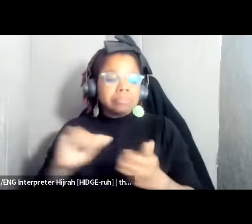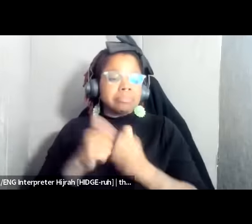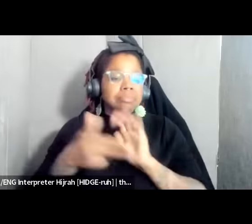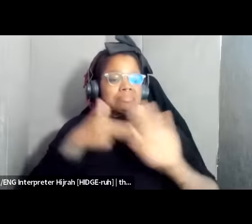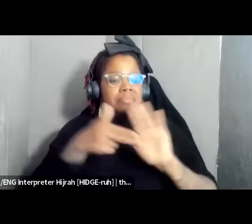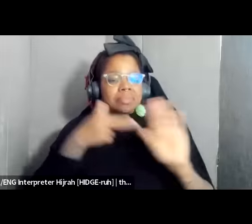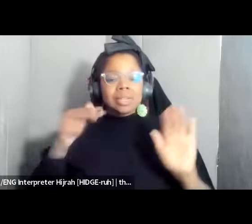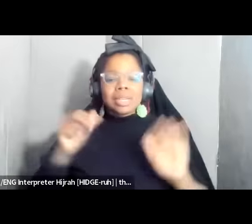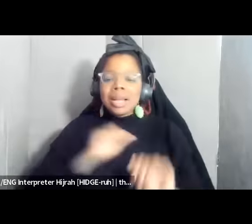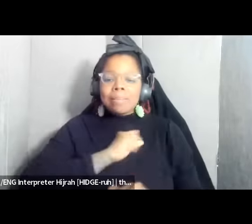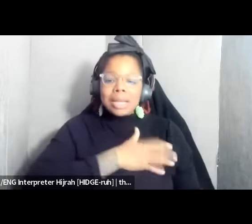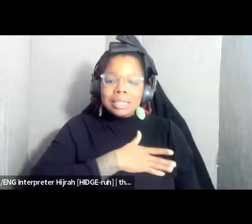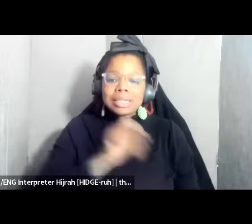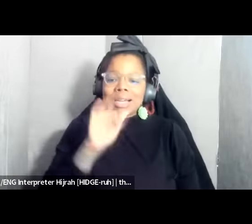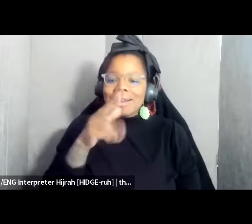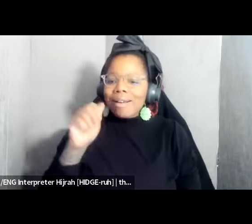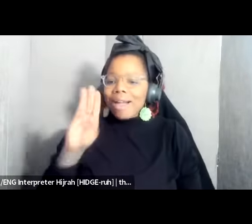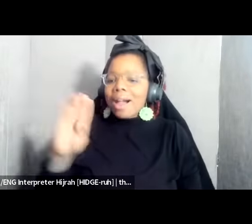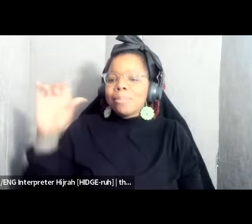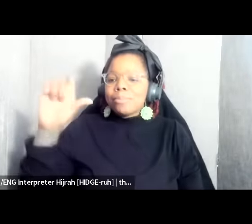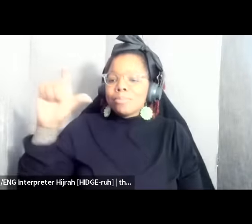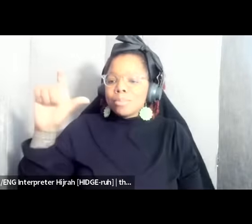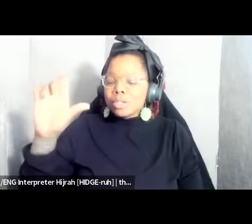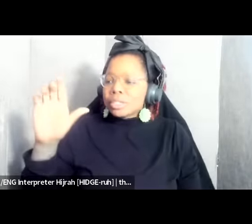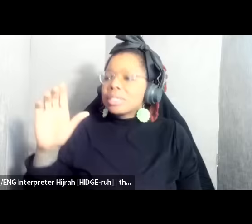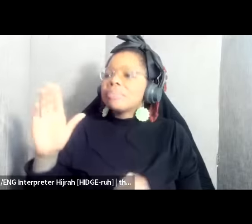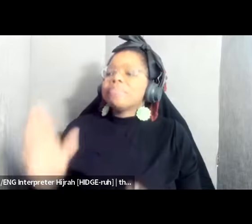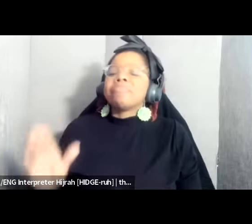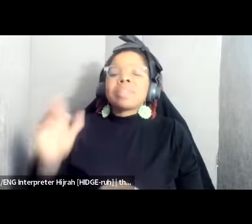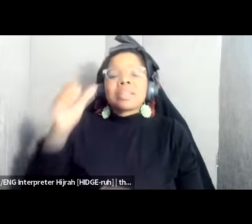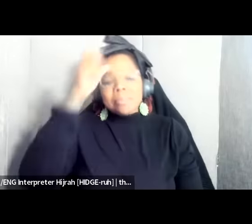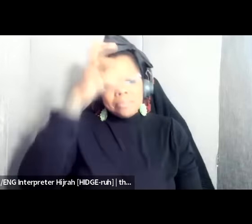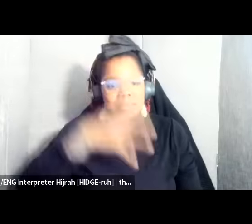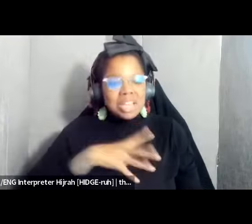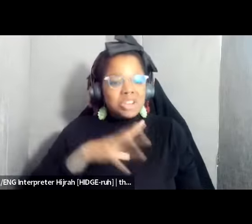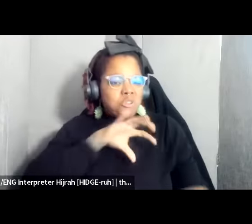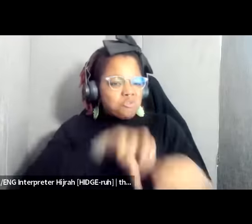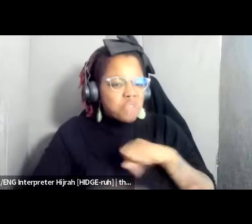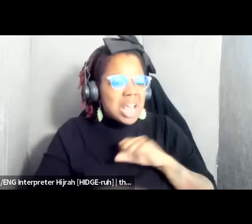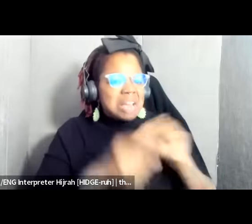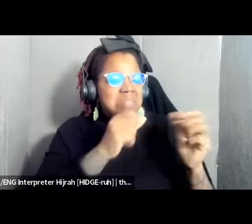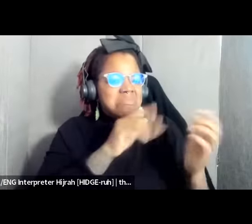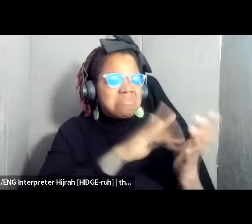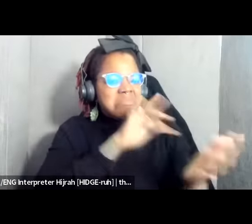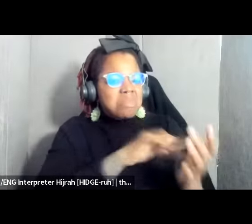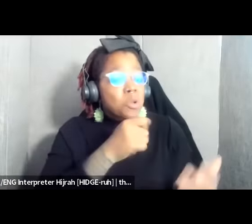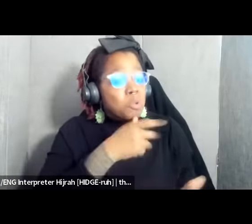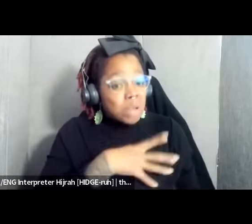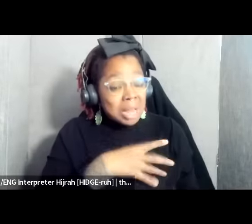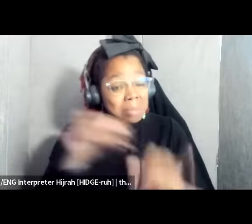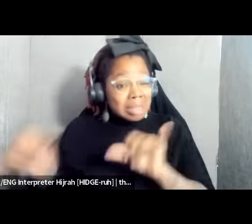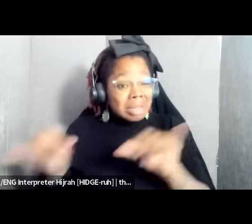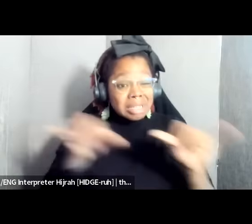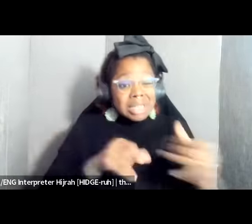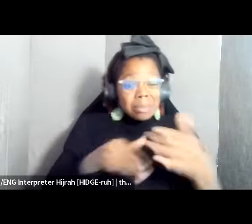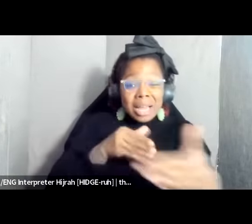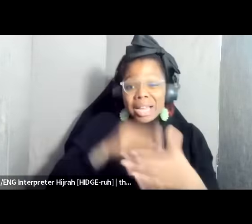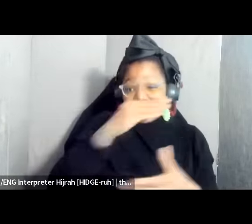Arab Muslim men as rapists and abusers of women is similar to anti-black characterizations of